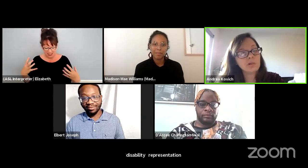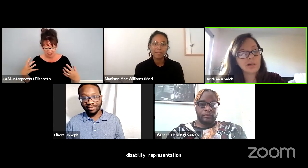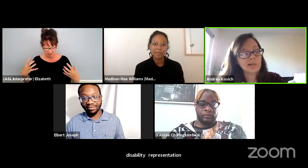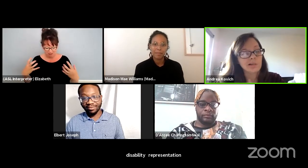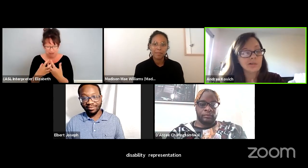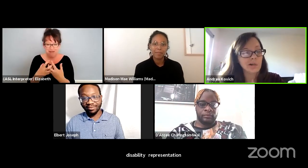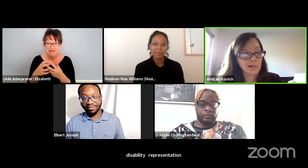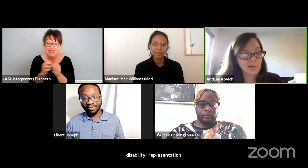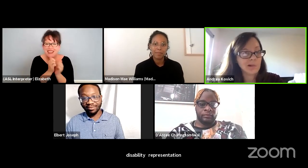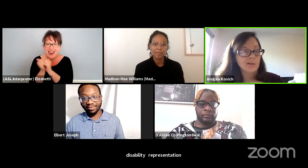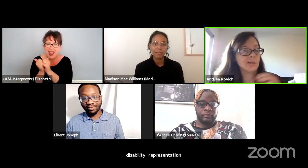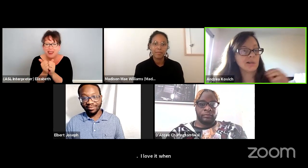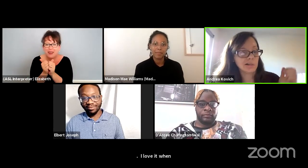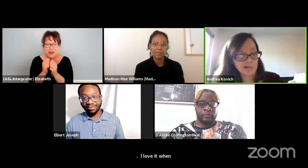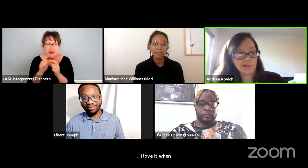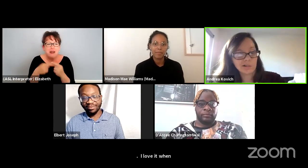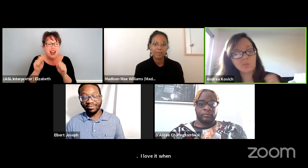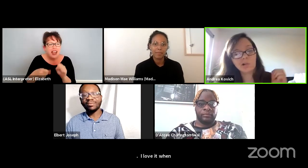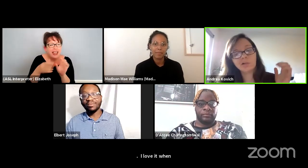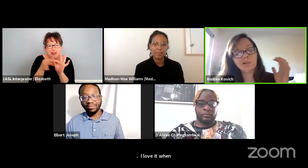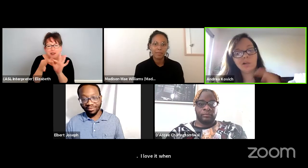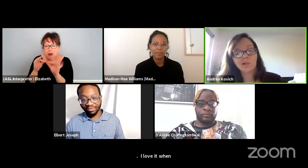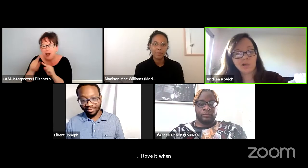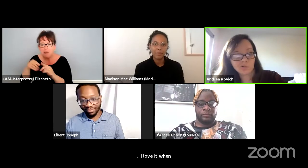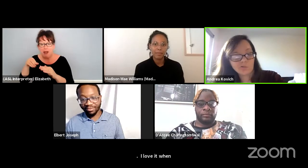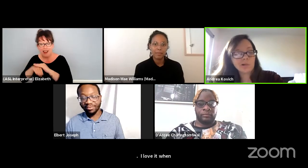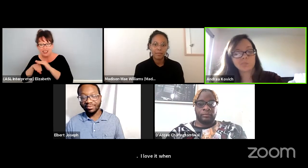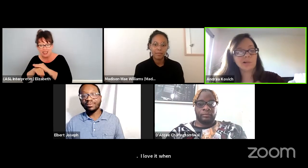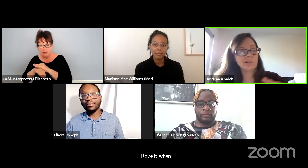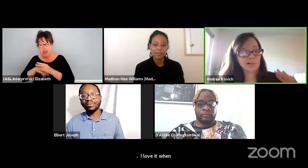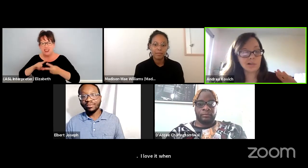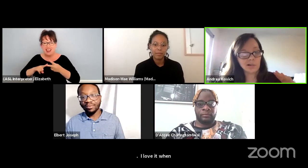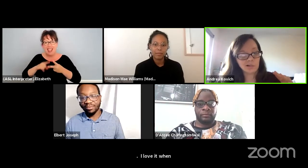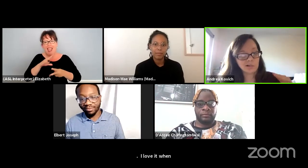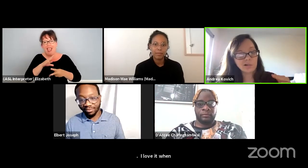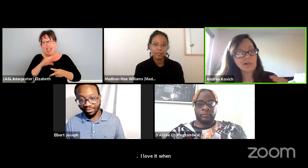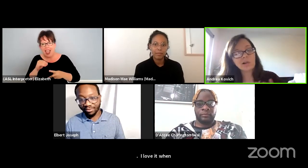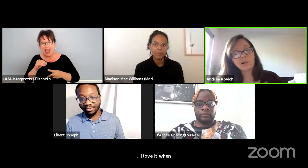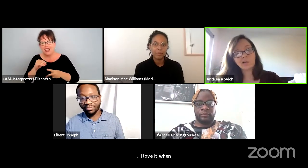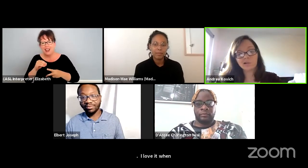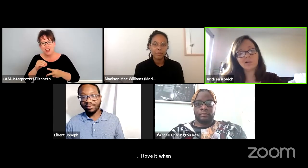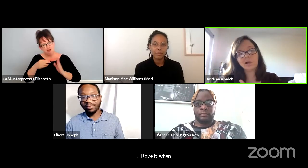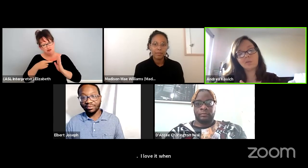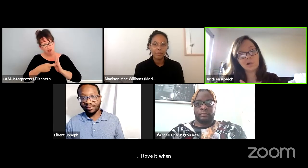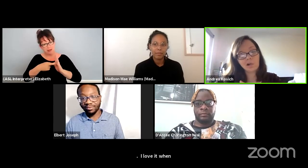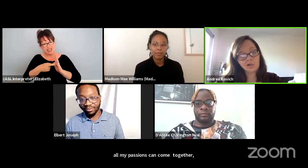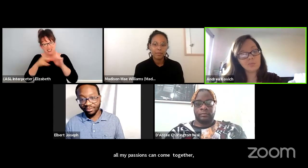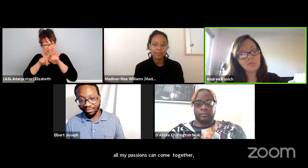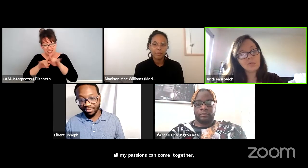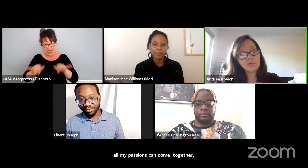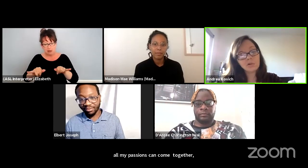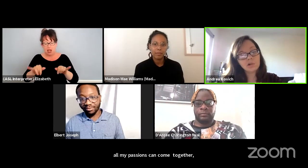when I can talk about accessibility and representation at the same time.